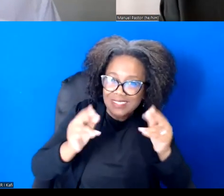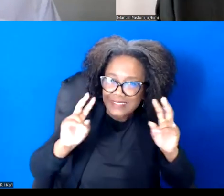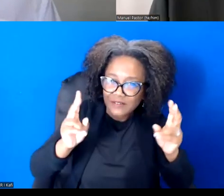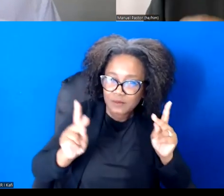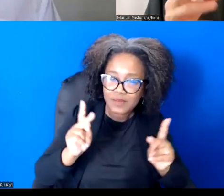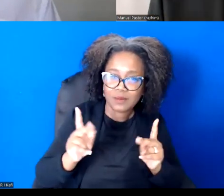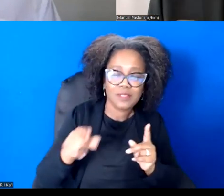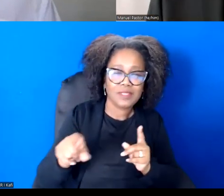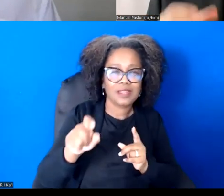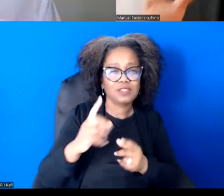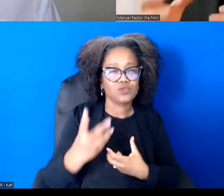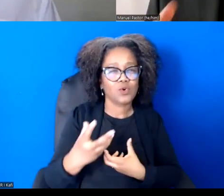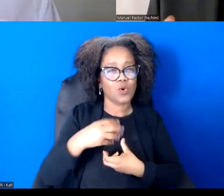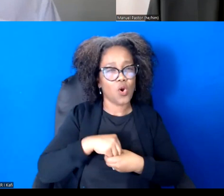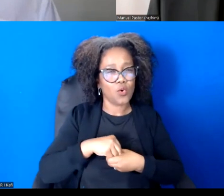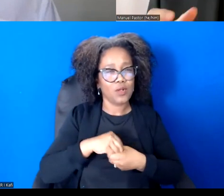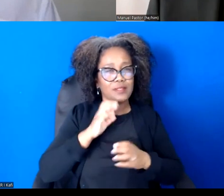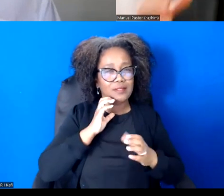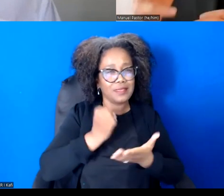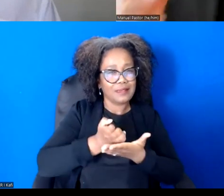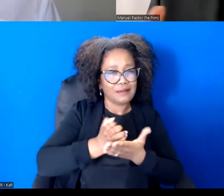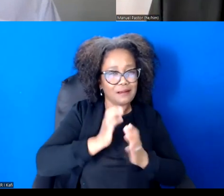argument, but also as an economic argument.